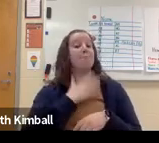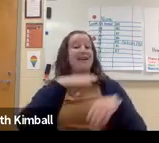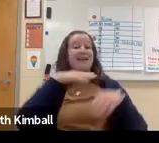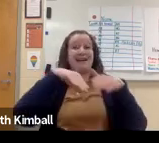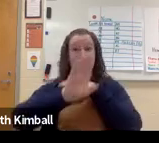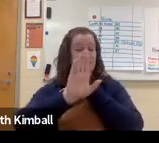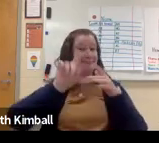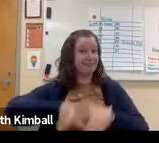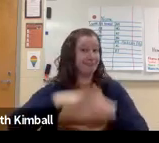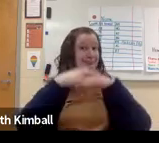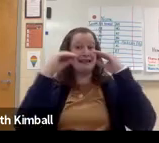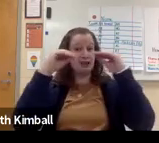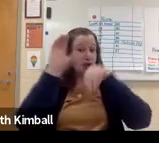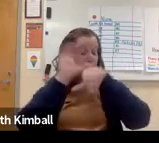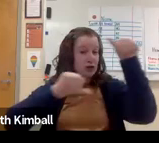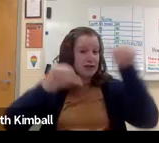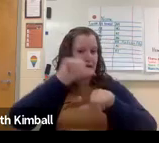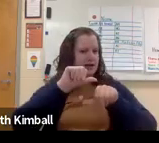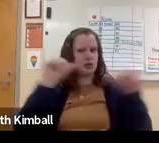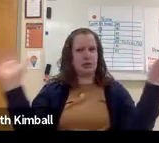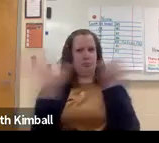Yeah, two very small dogs.